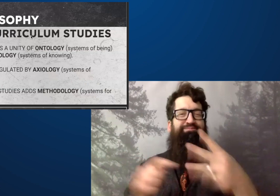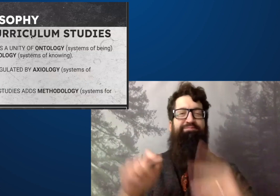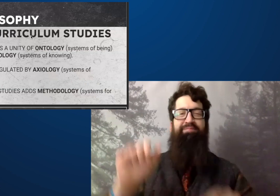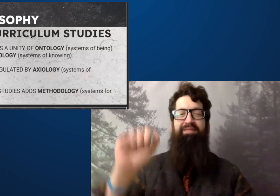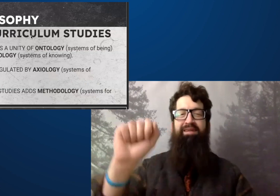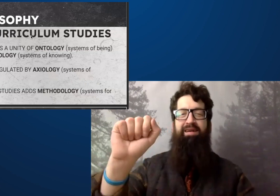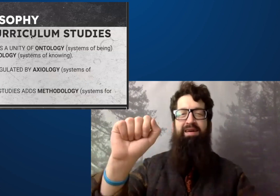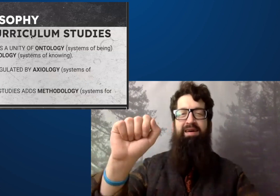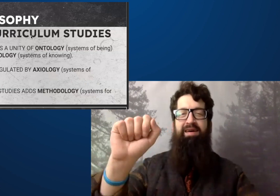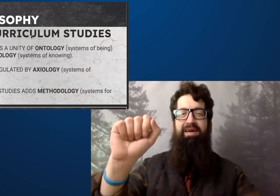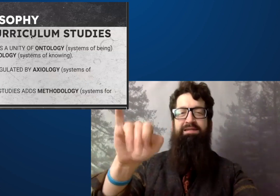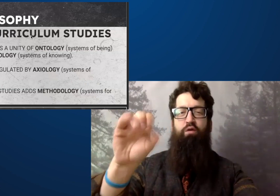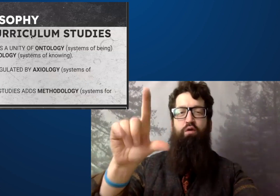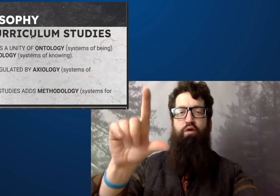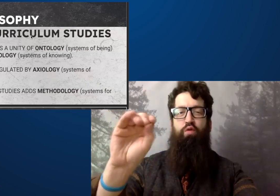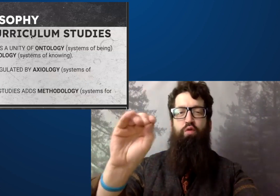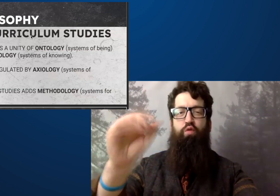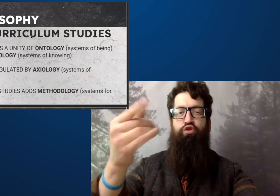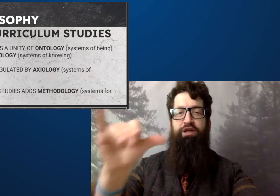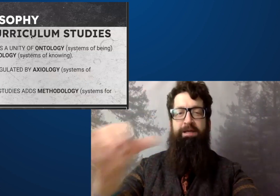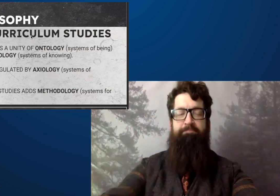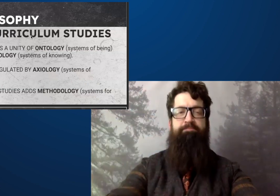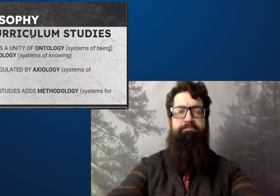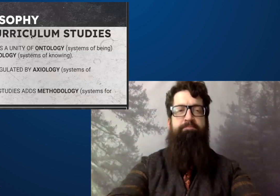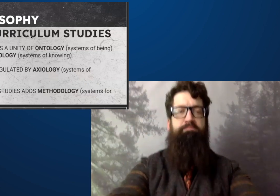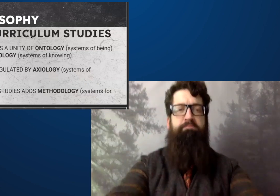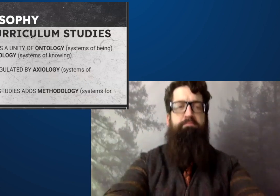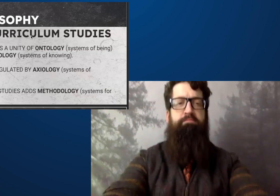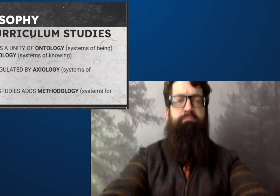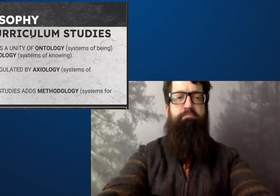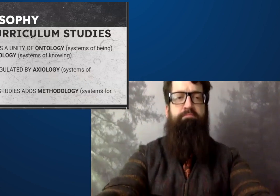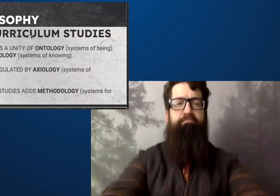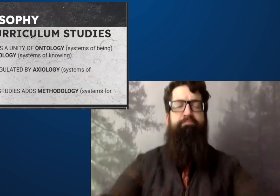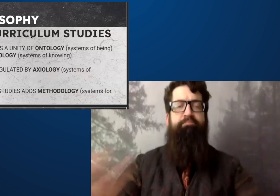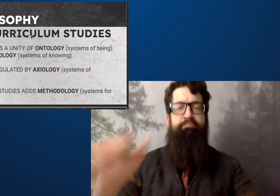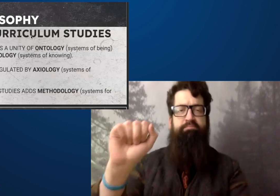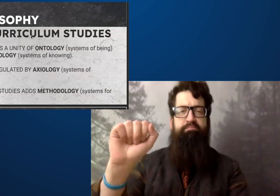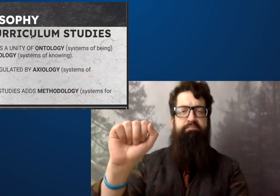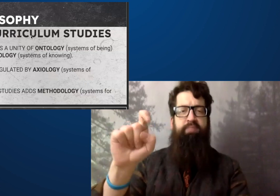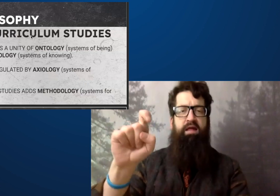It is regulated by the third word, by axiology.